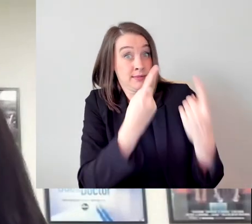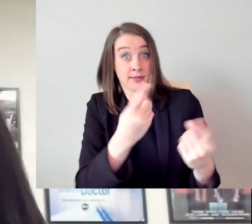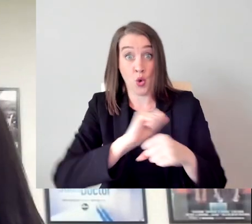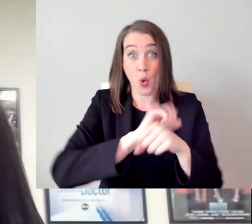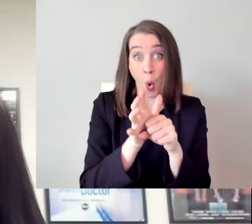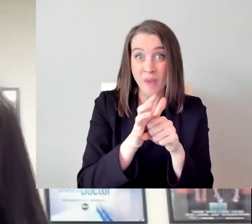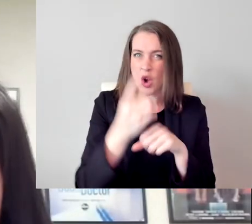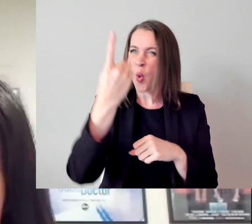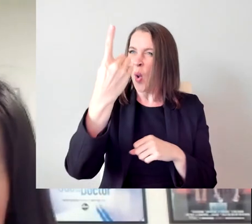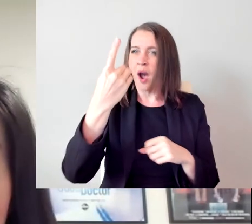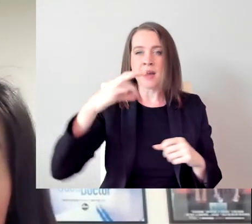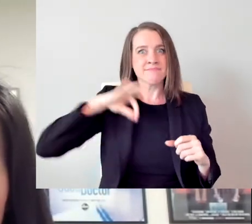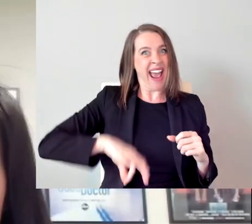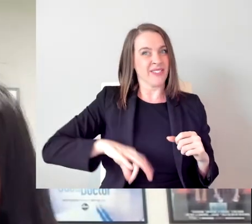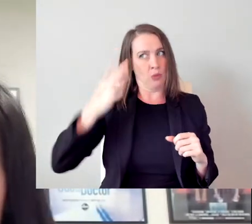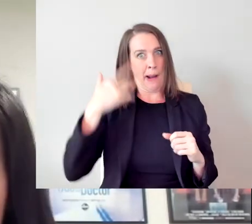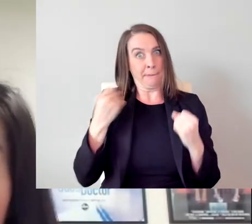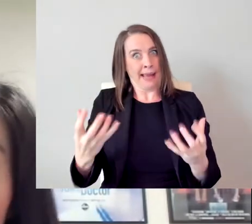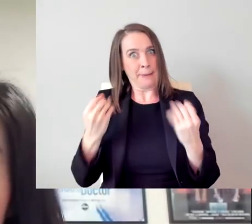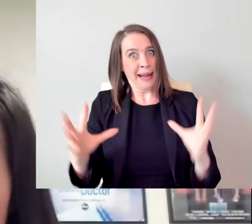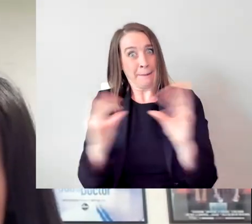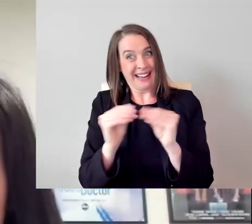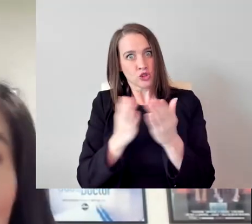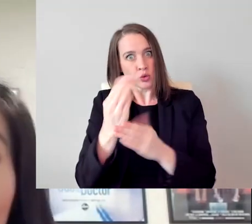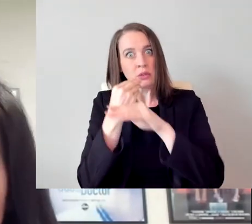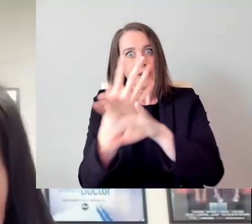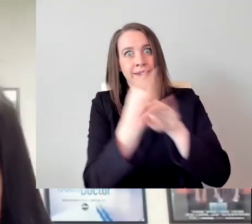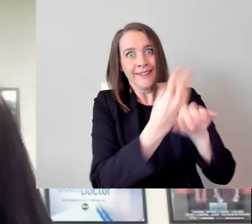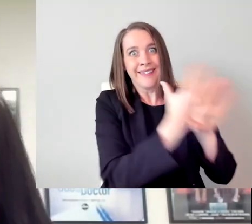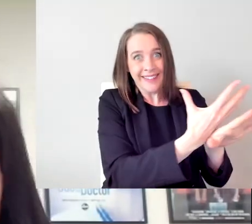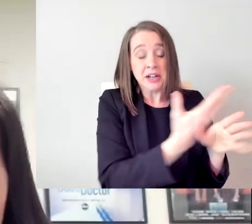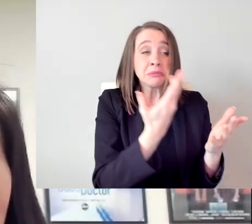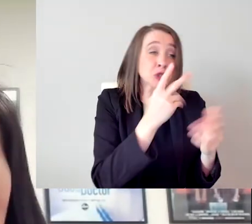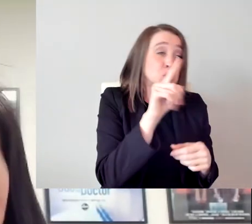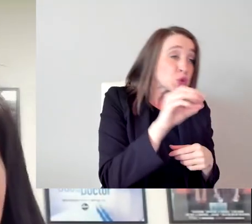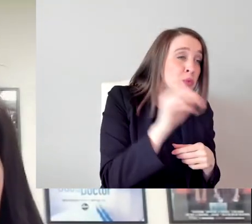and taking a lot of meetings via video conferencing on Zoom or other platforms is I'm